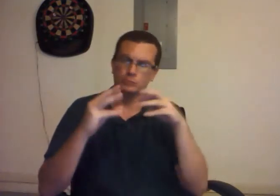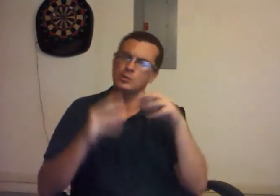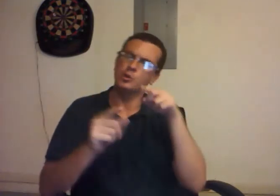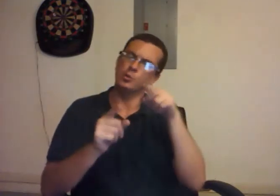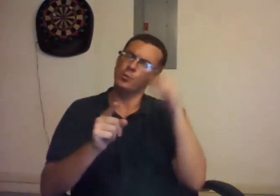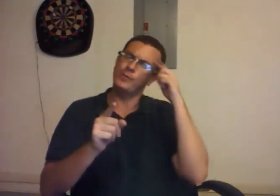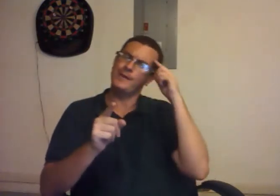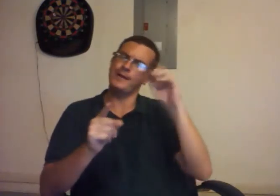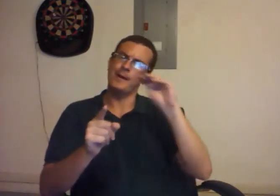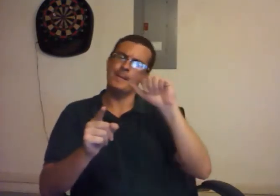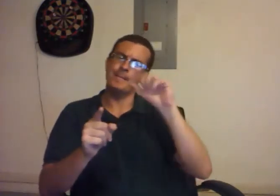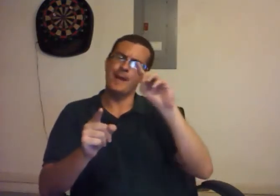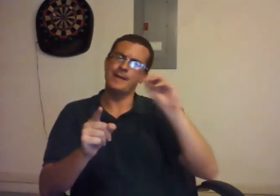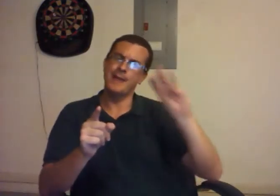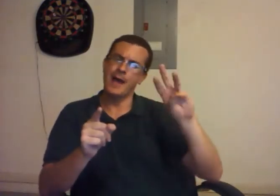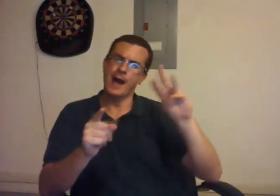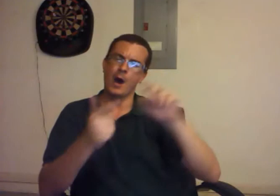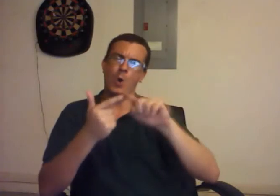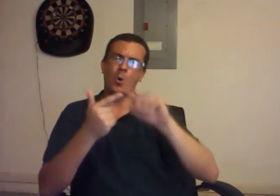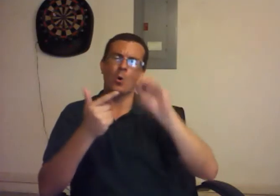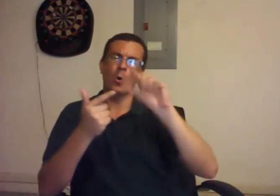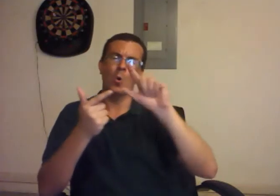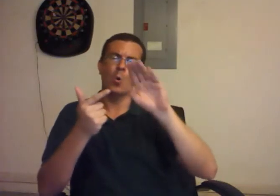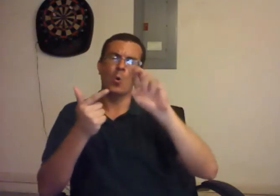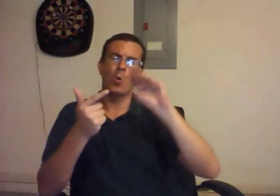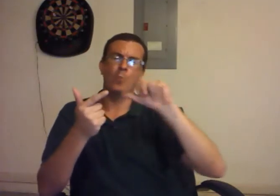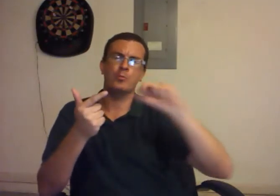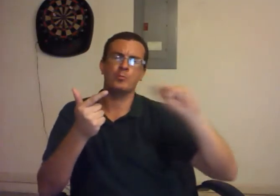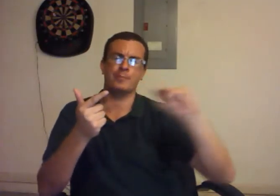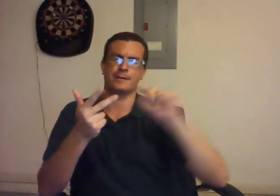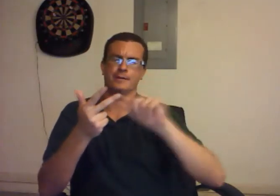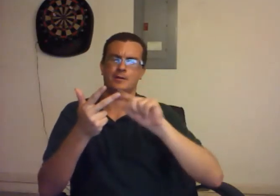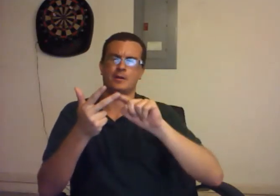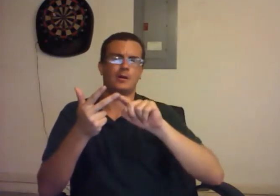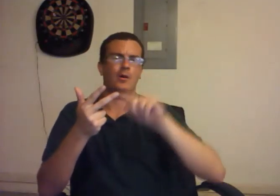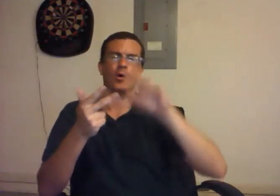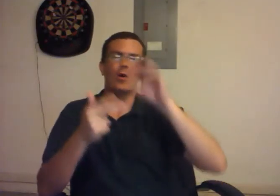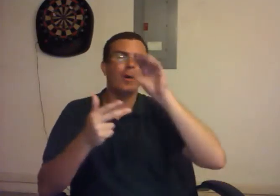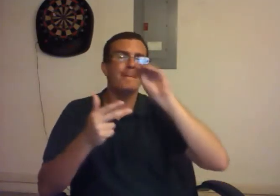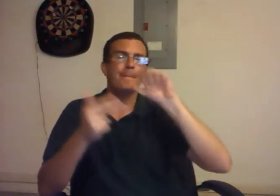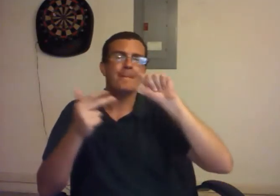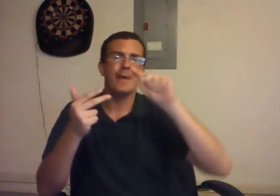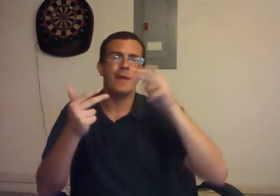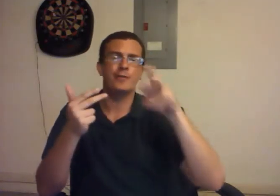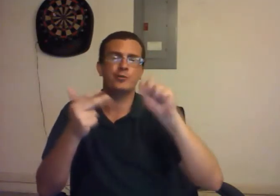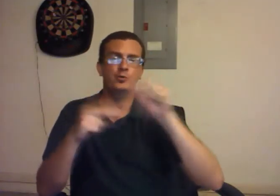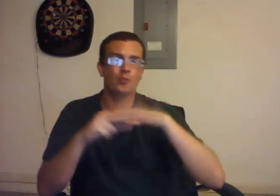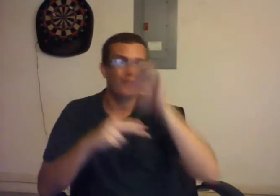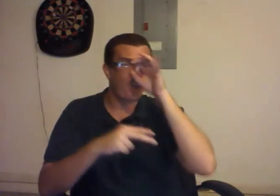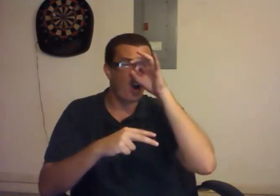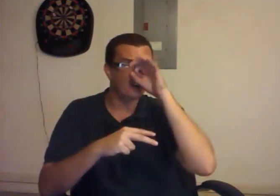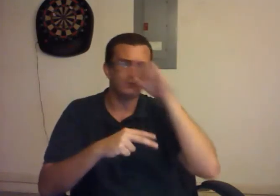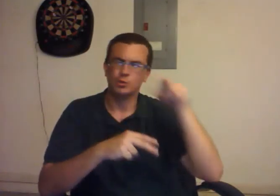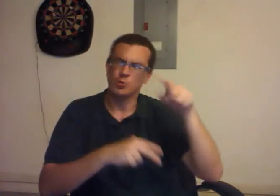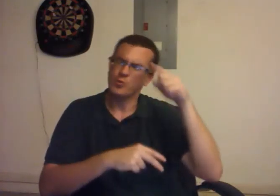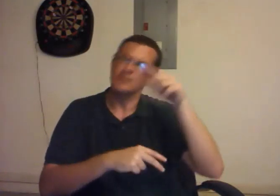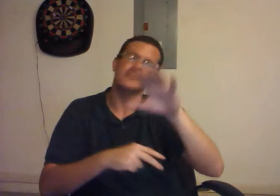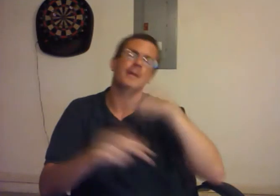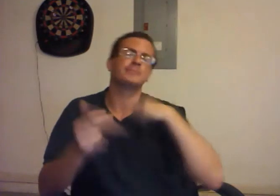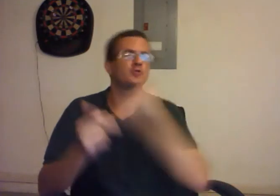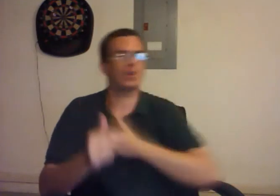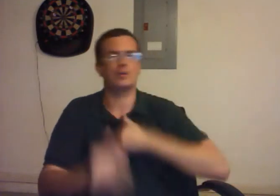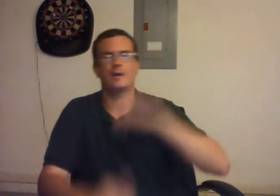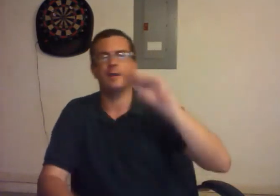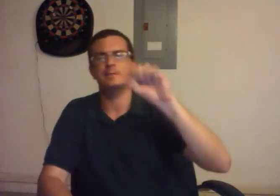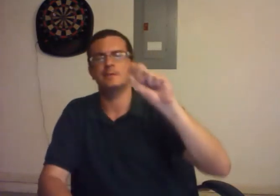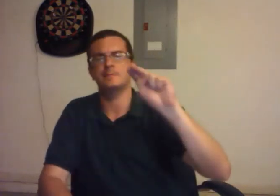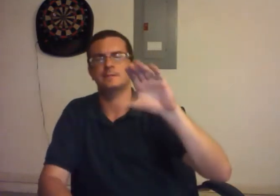You would think Maddow, Olbermann, and Matthews from FOX, I'm sorry, from MSNBC,